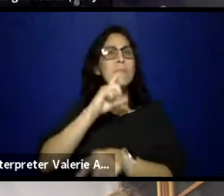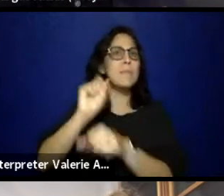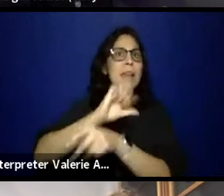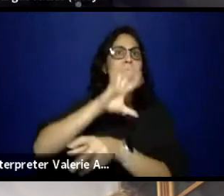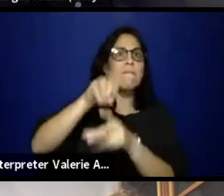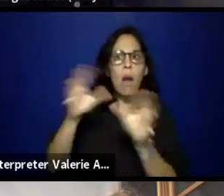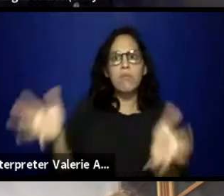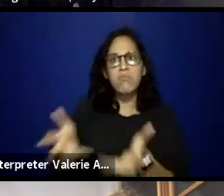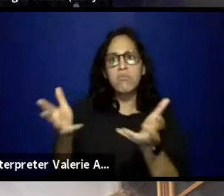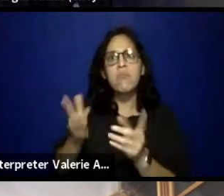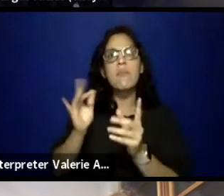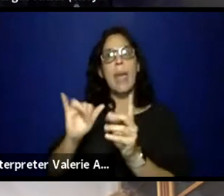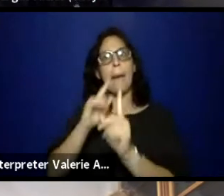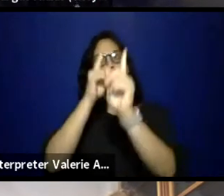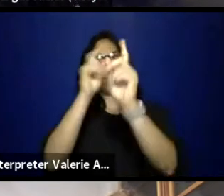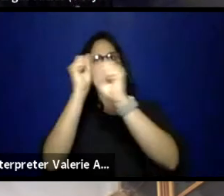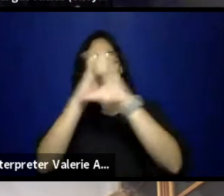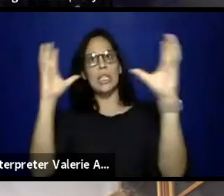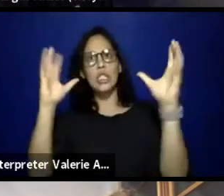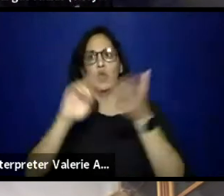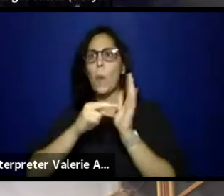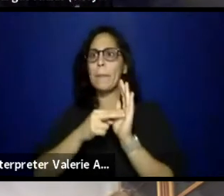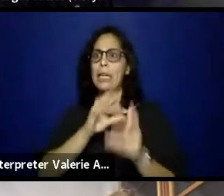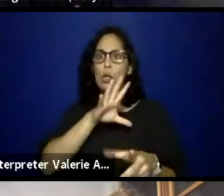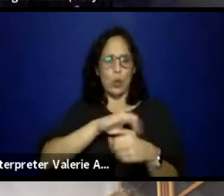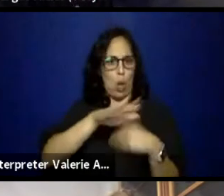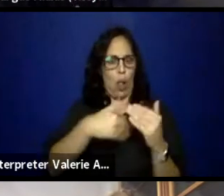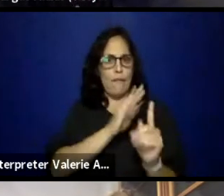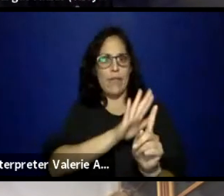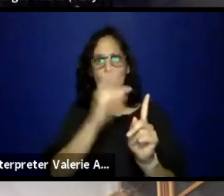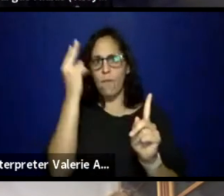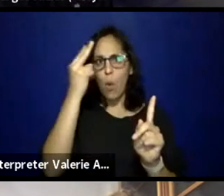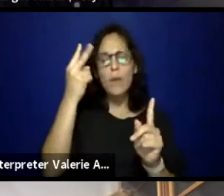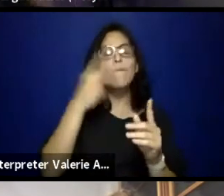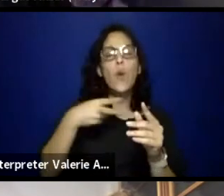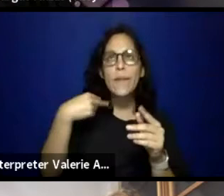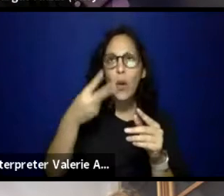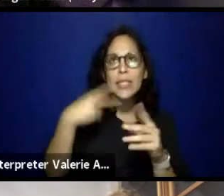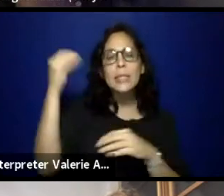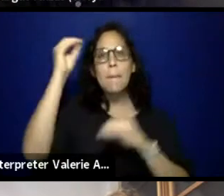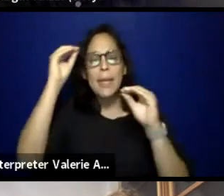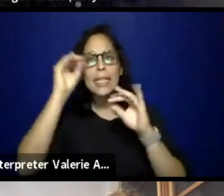And so I say, like, we all have the potential to have internalized something,